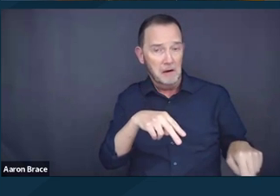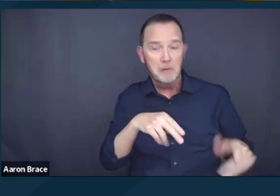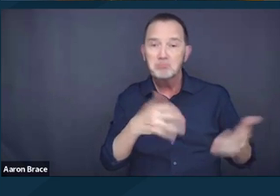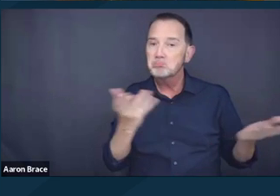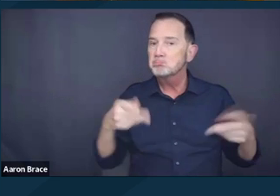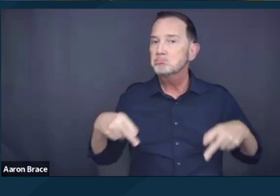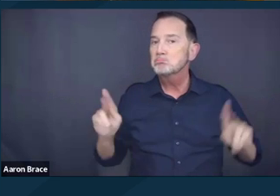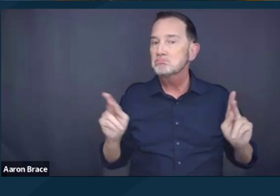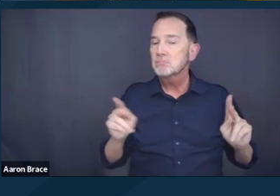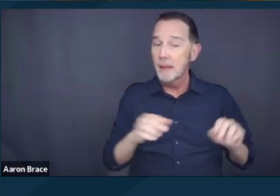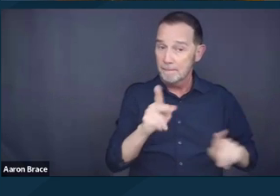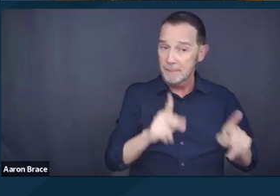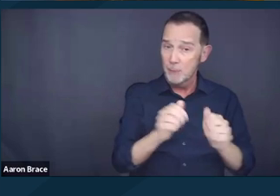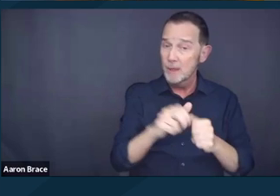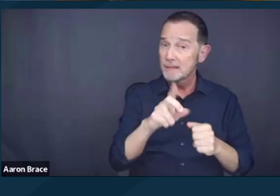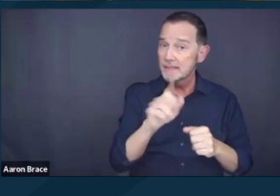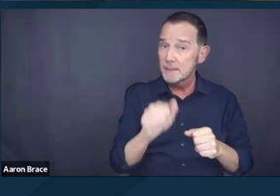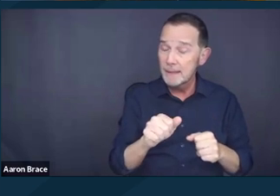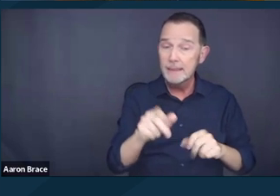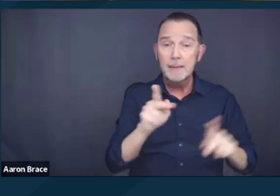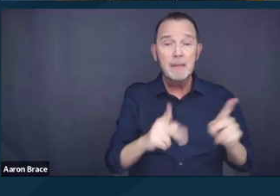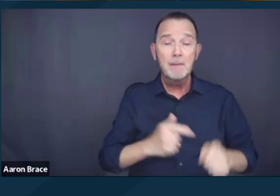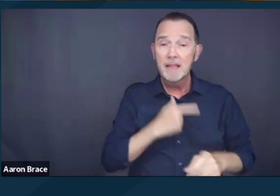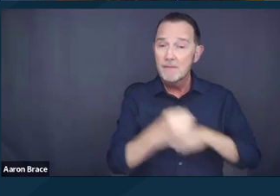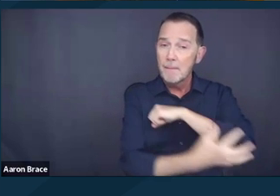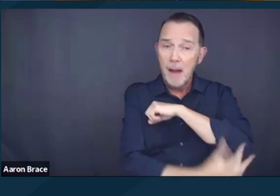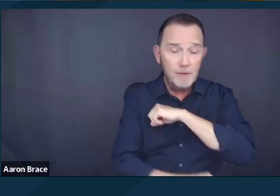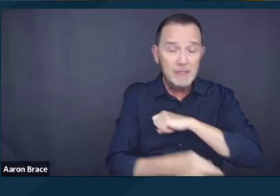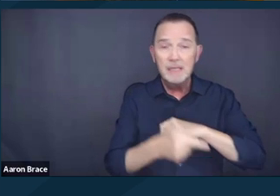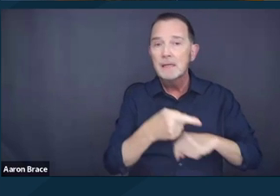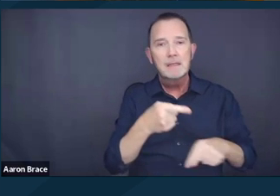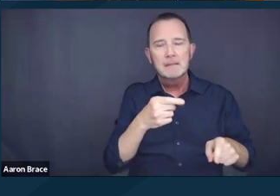and especially persons living in poverty. Traditionally, the standard has applied